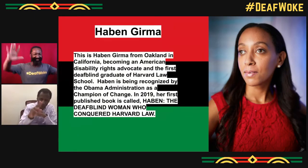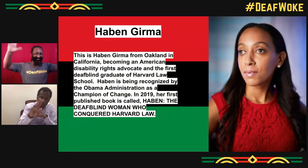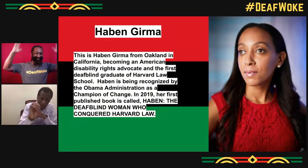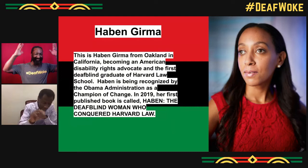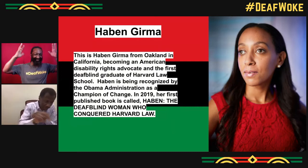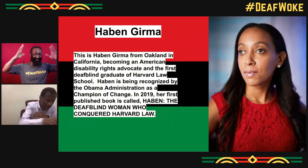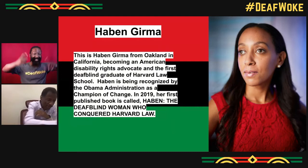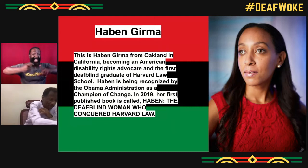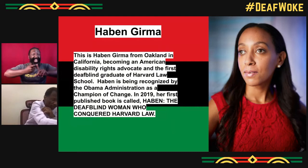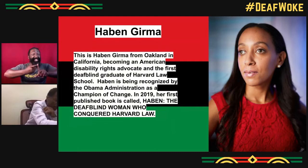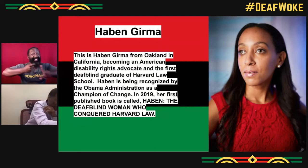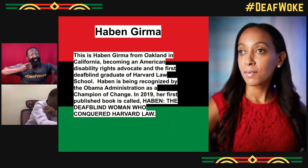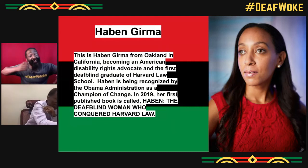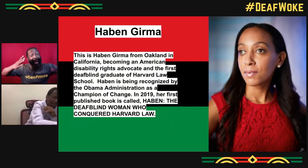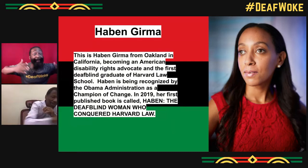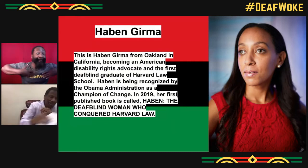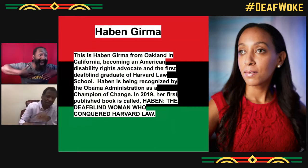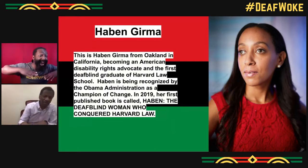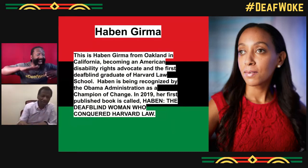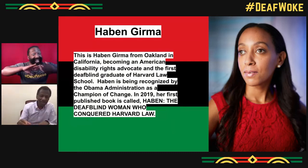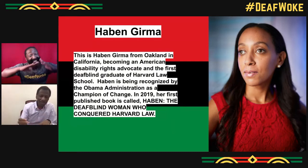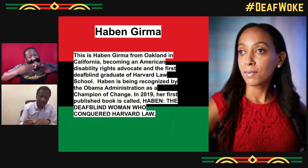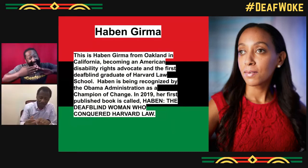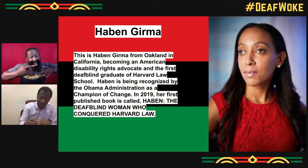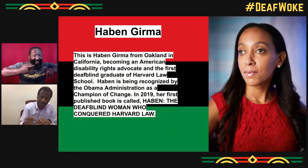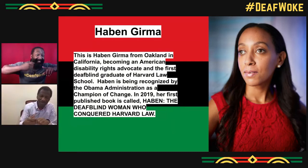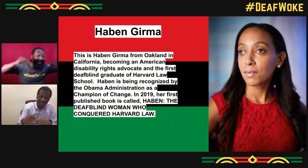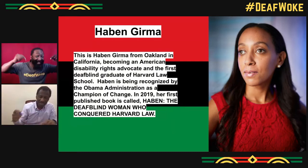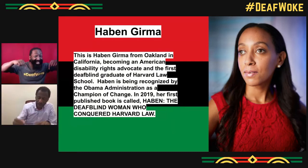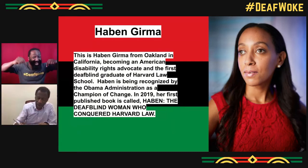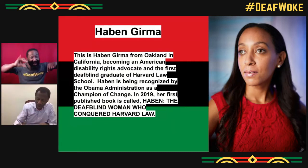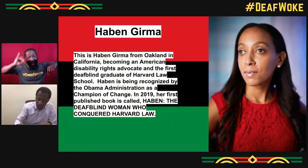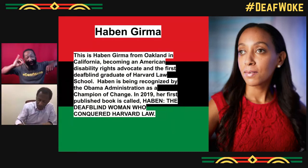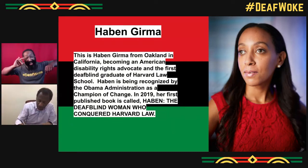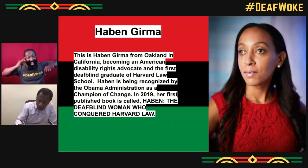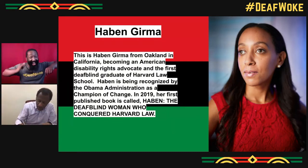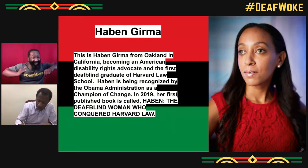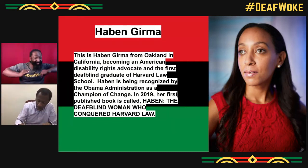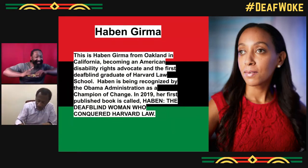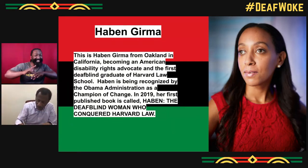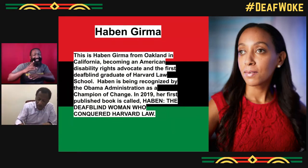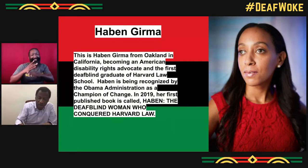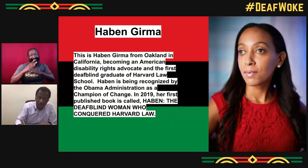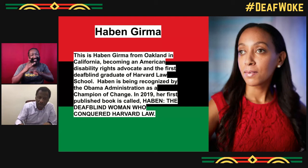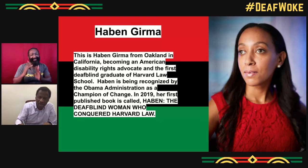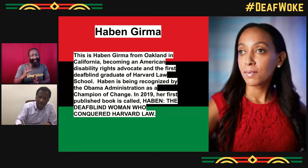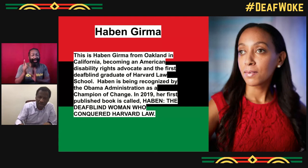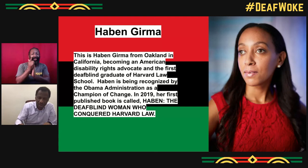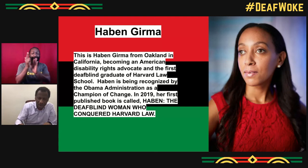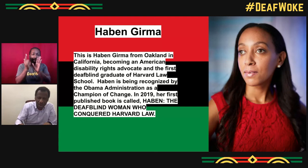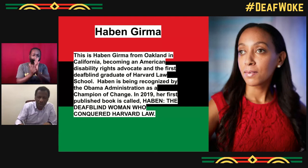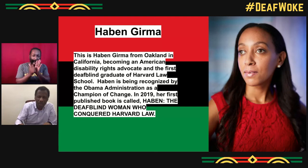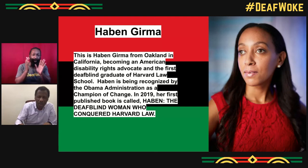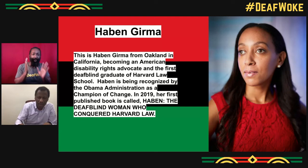Haben, yes. Haben. Yeah, Haben Girma. From here from Oakland.